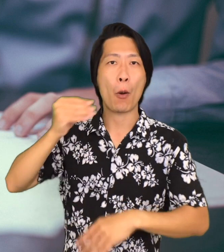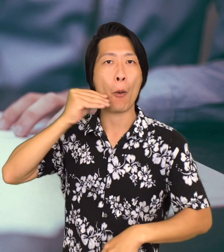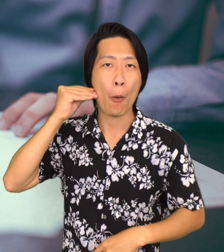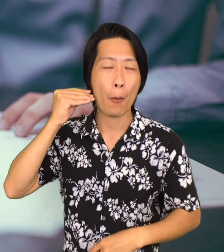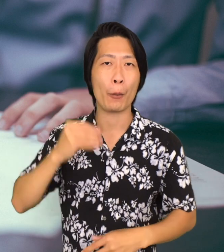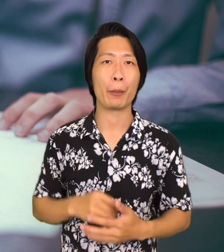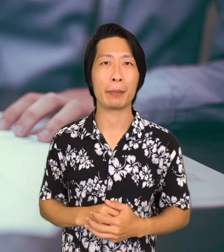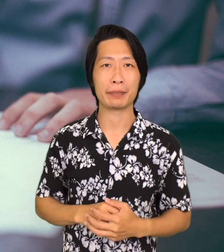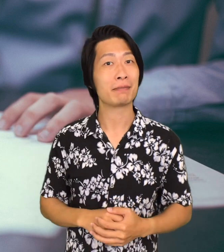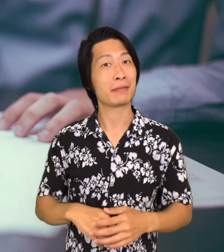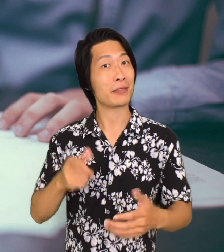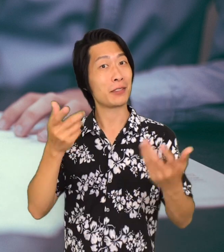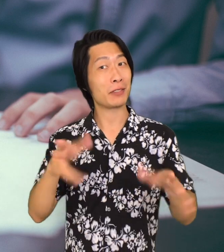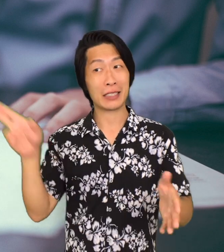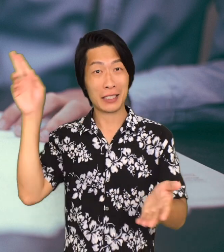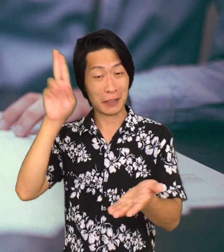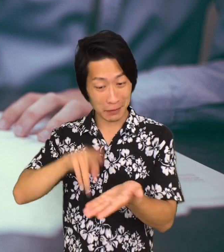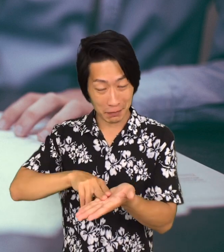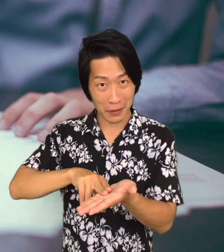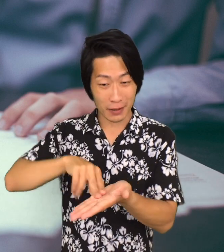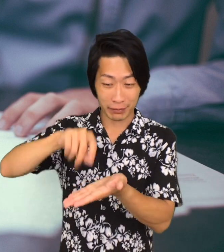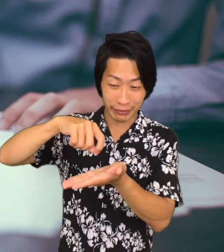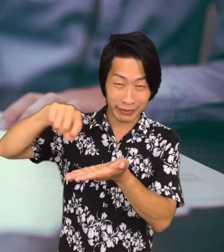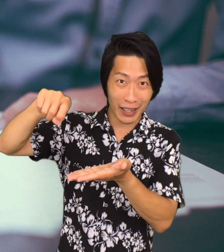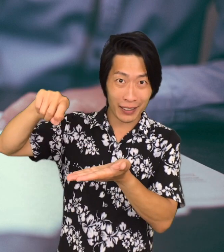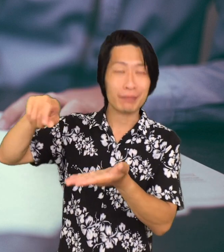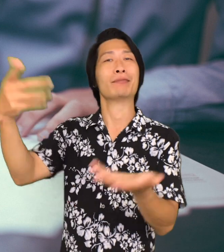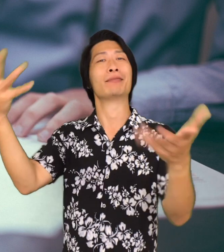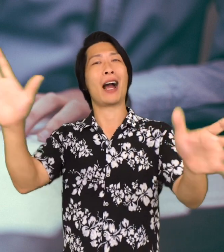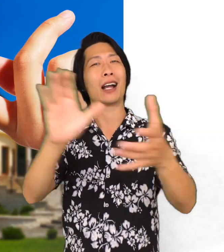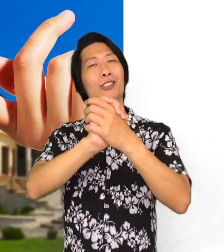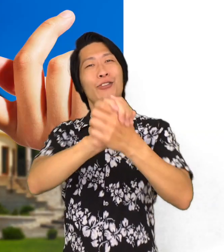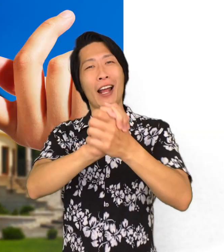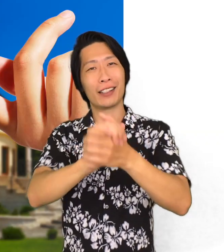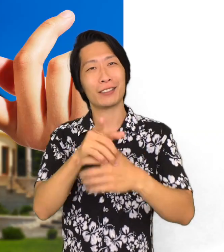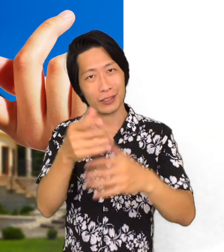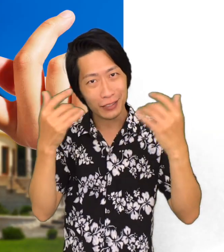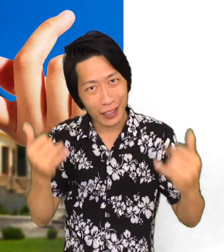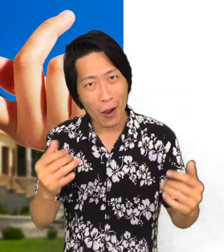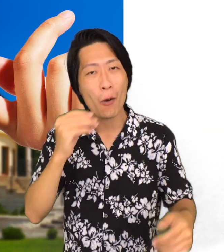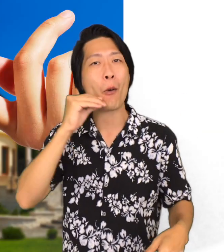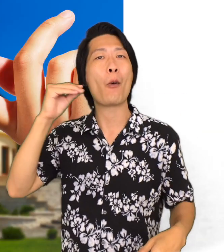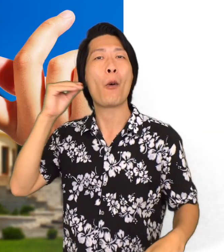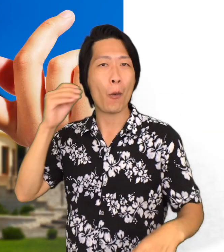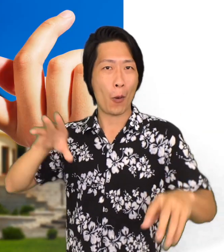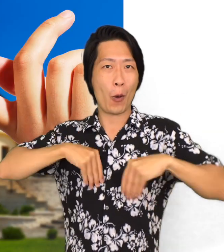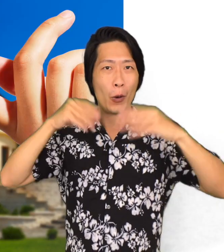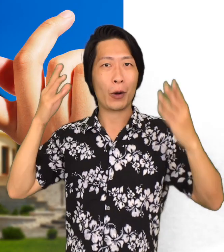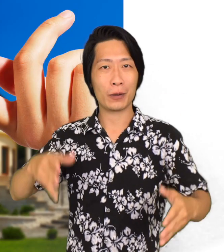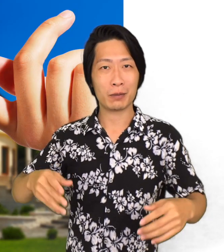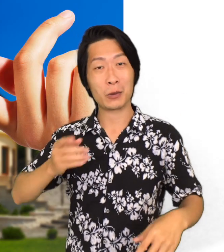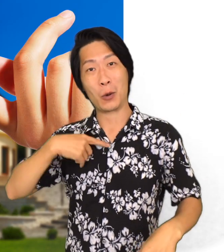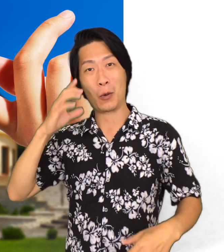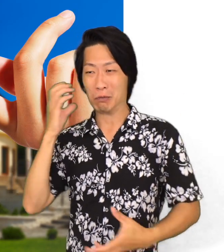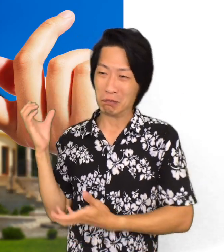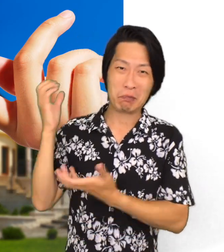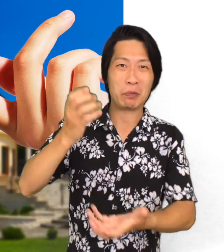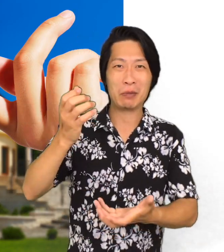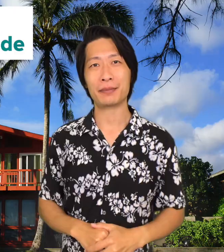signed the paperwork, congratulations, you are now a homeowner and we'll bust out the champagne and balloons for you.